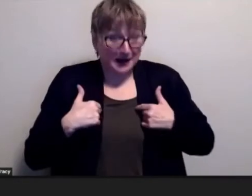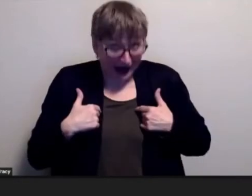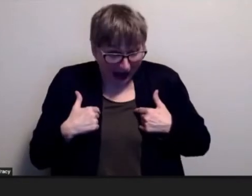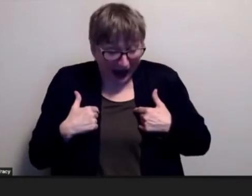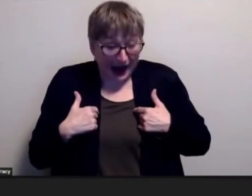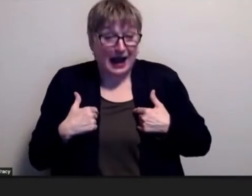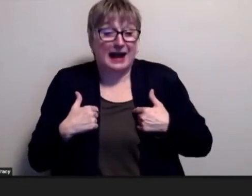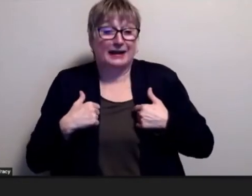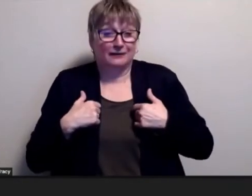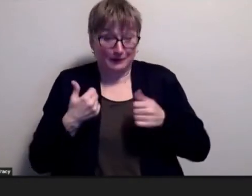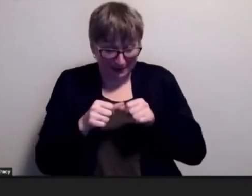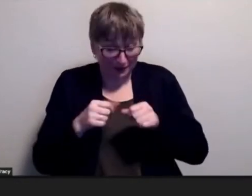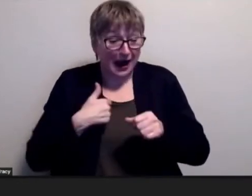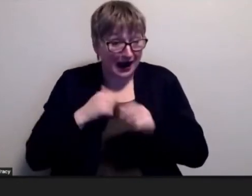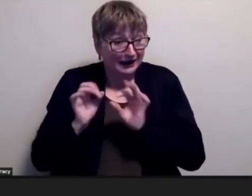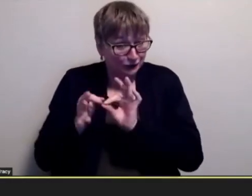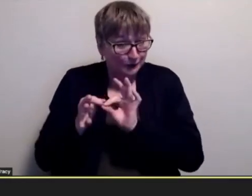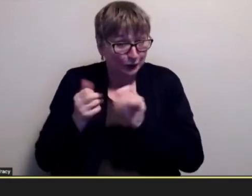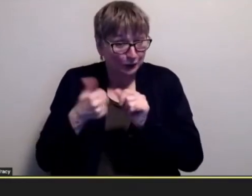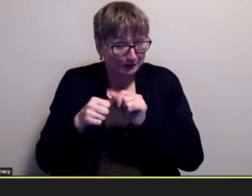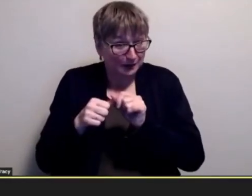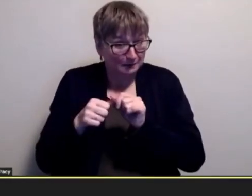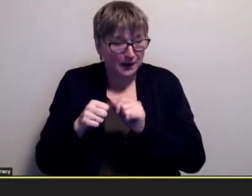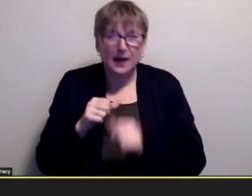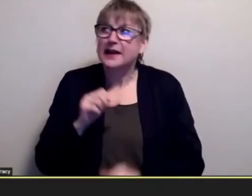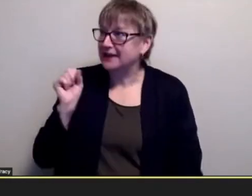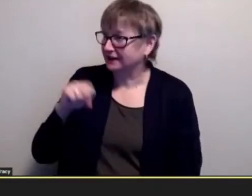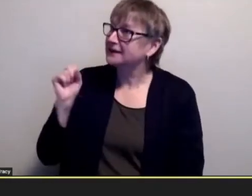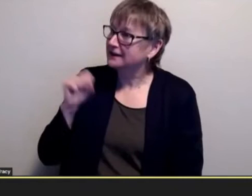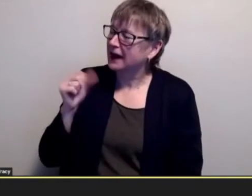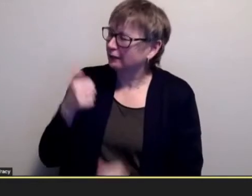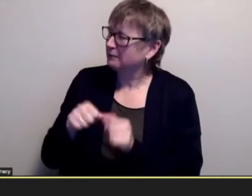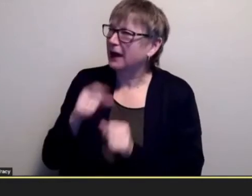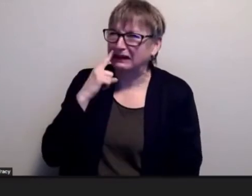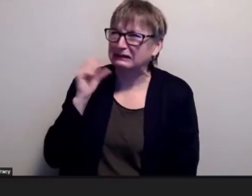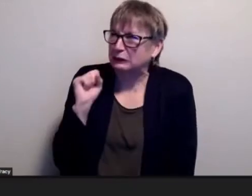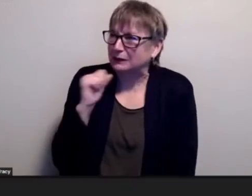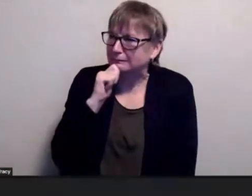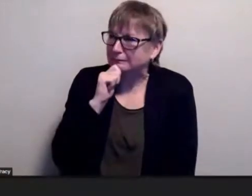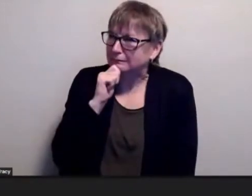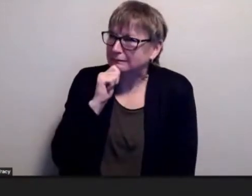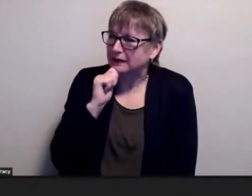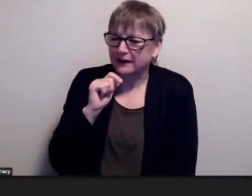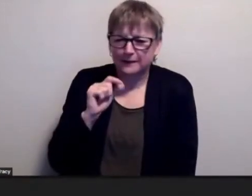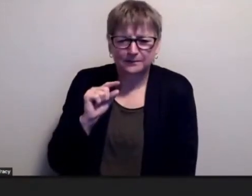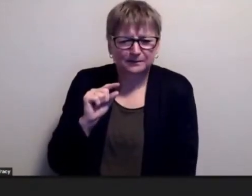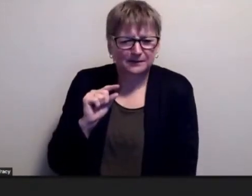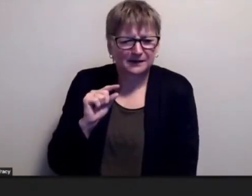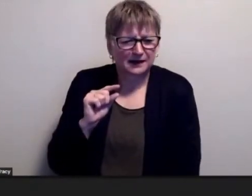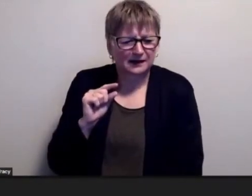do you remember that uh yes yes i think so yeah i think anger and uh was the interpreter